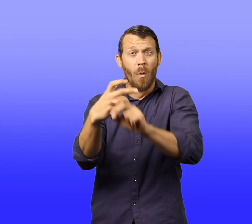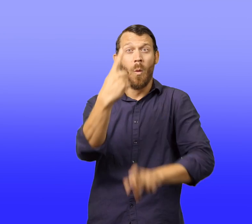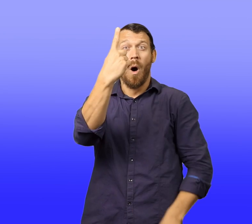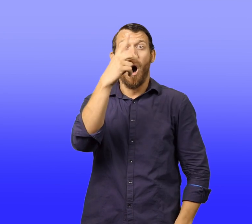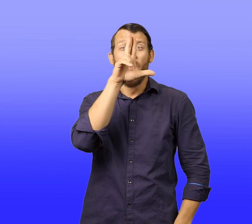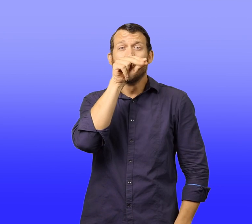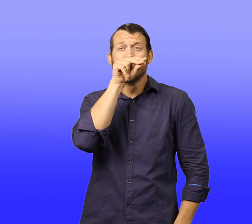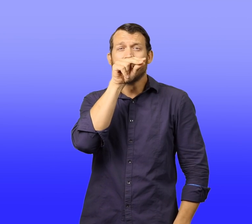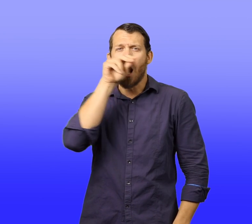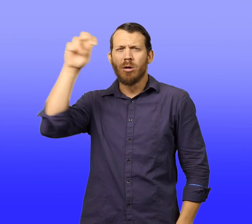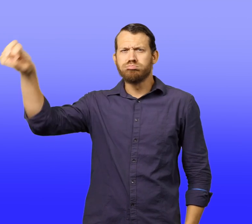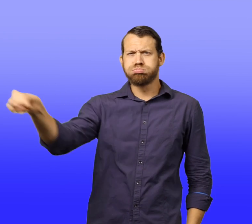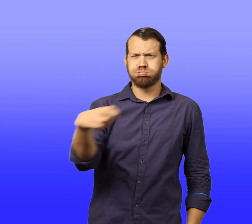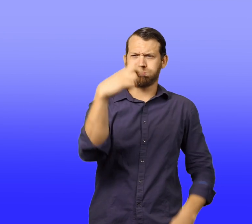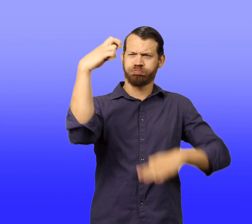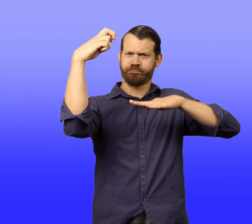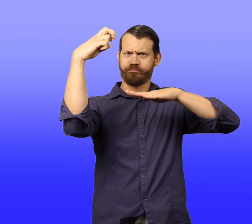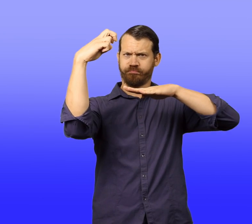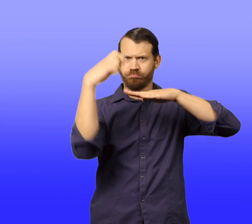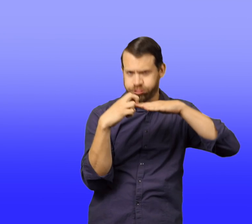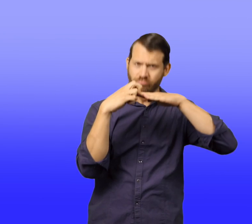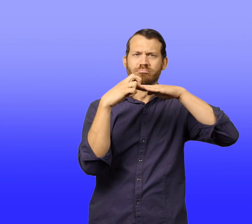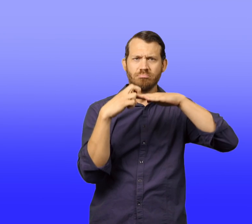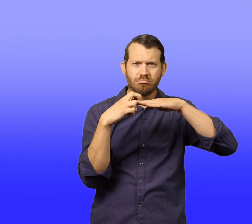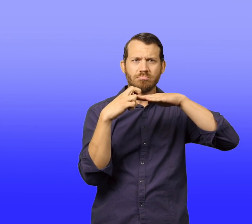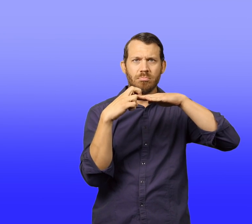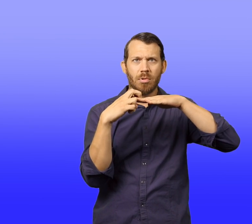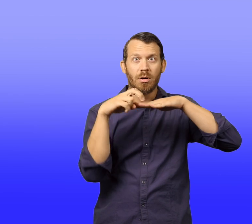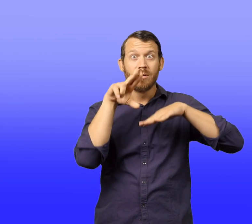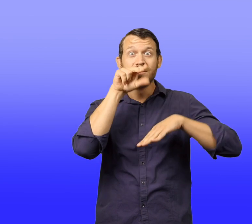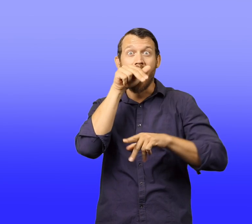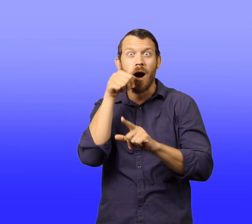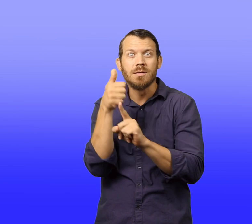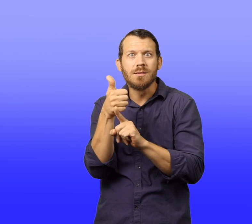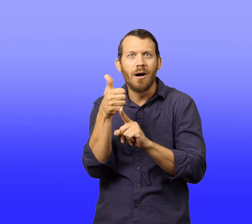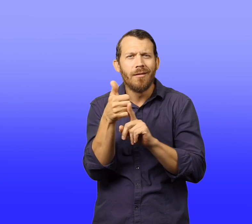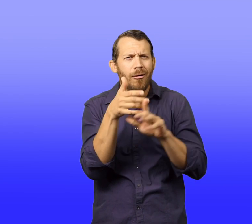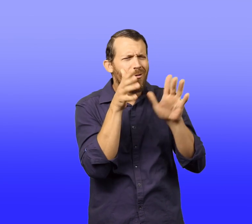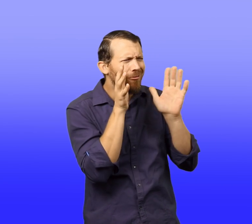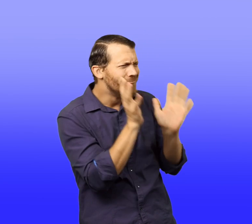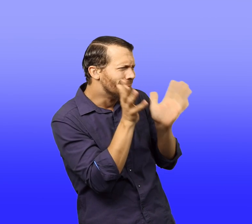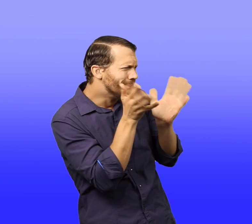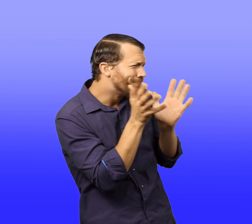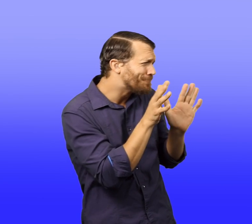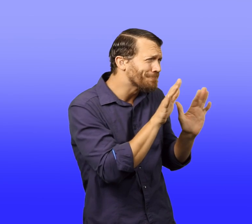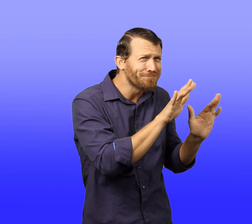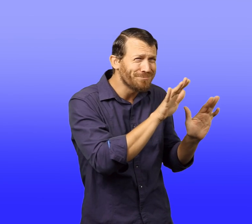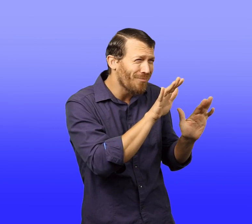One of them landed on the bed, and to Walter's surprise, he began to speak.